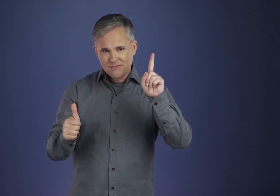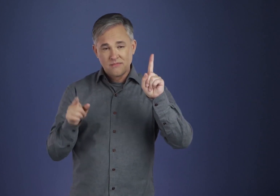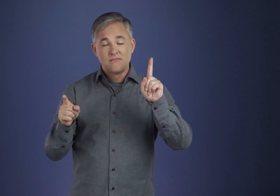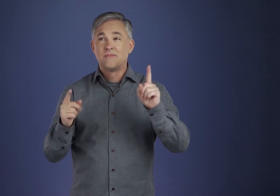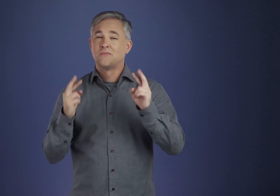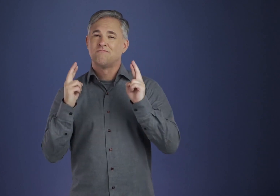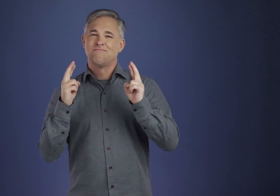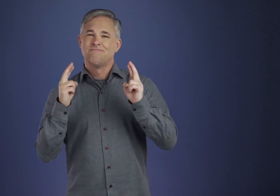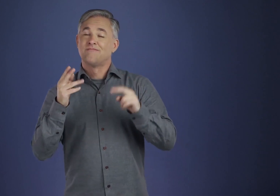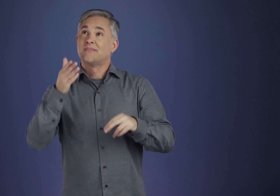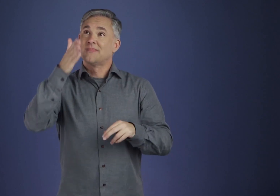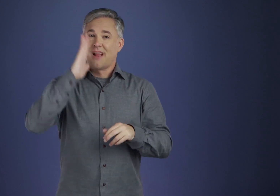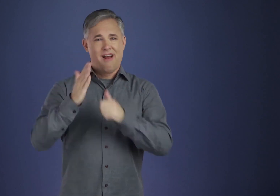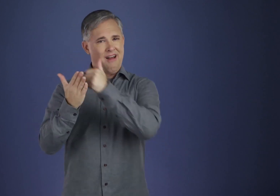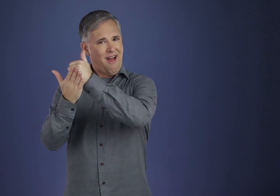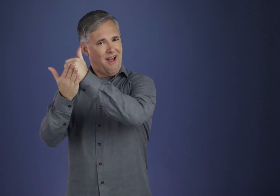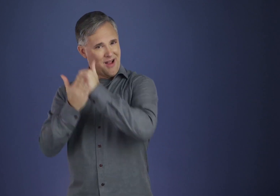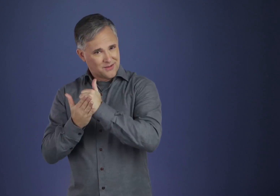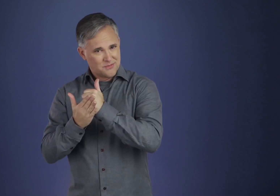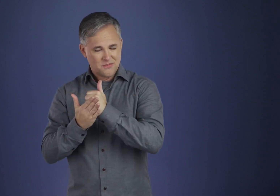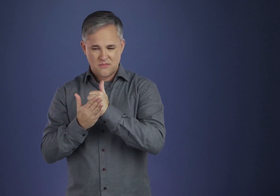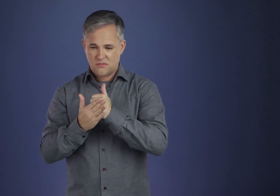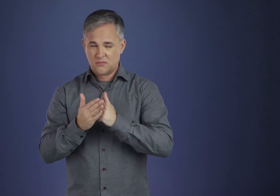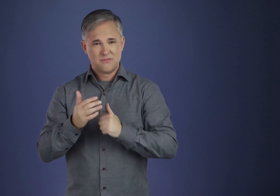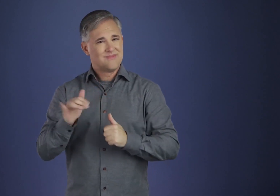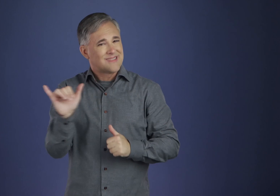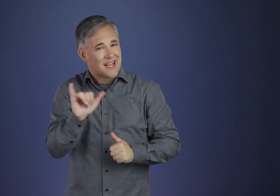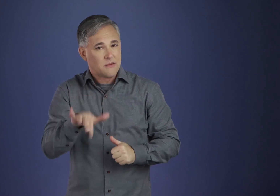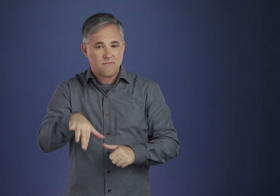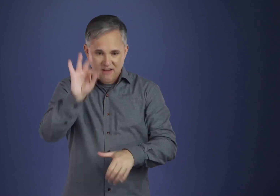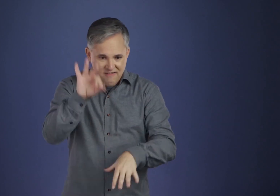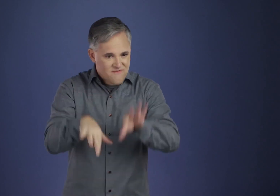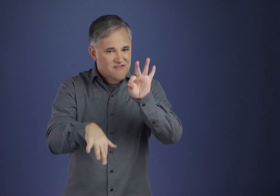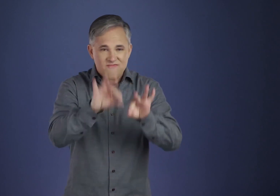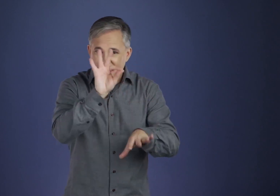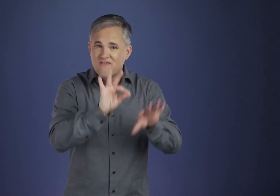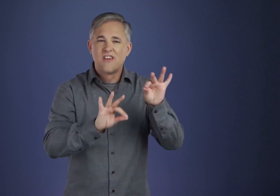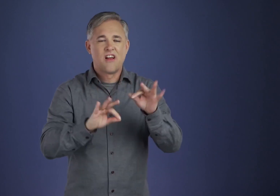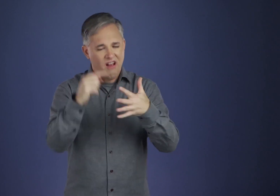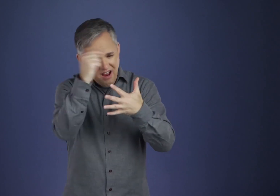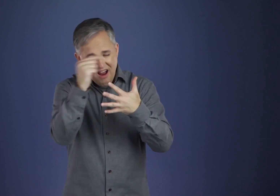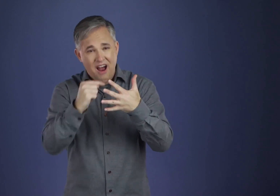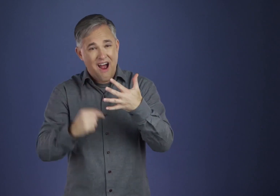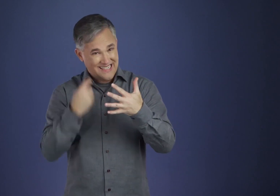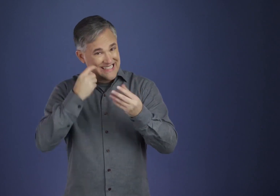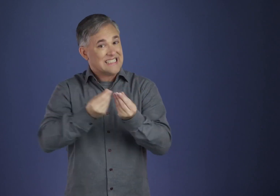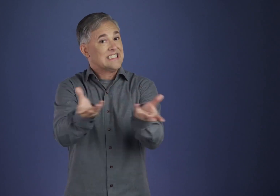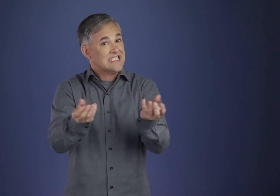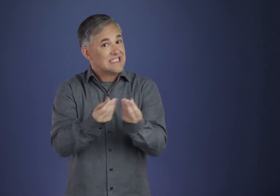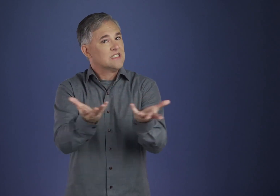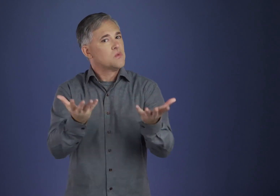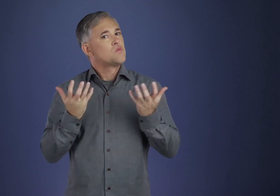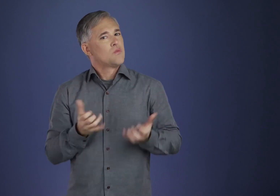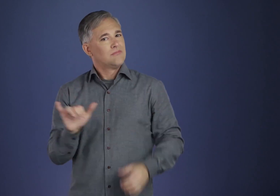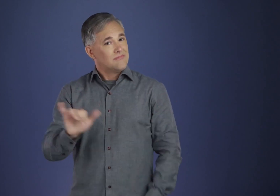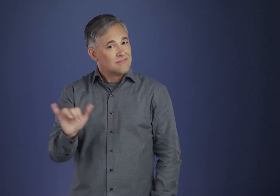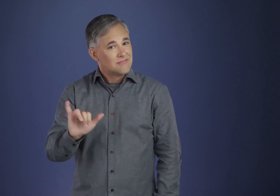and a hope for himself. He hoped, God willing, that he might be able to find some of these treasures, too.